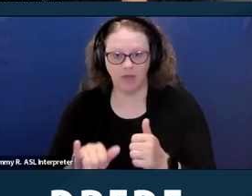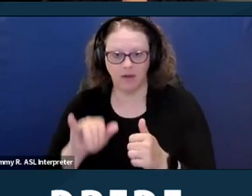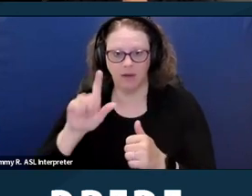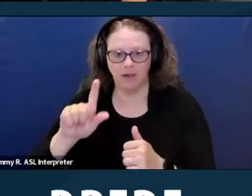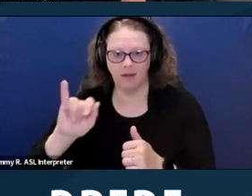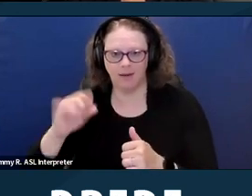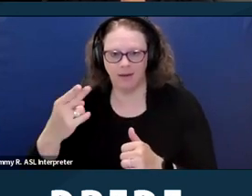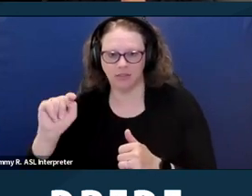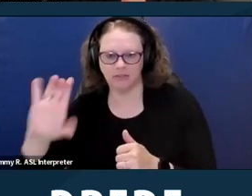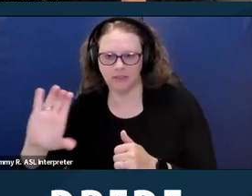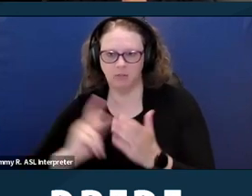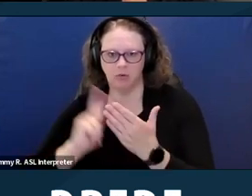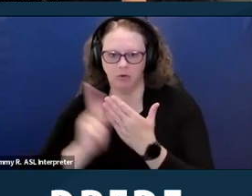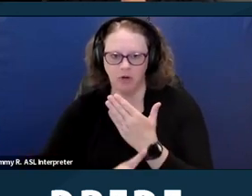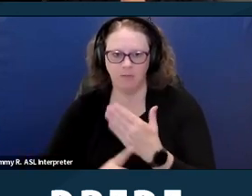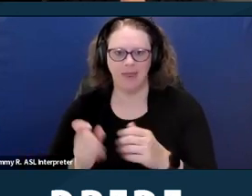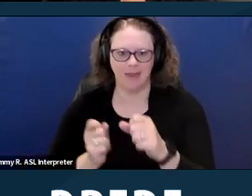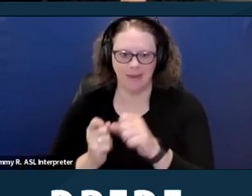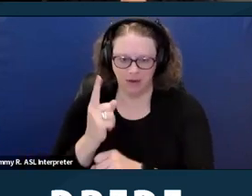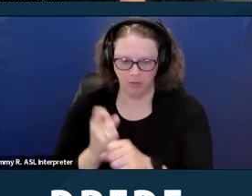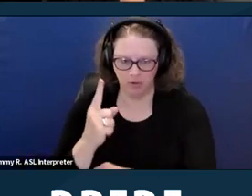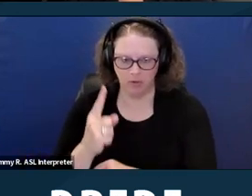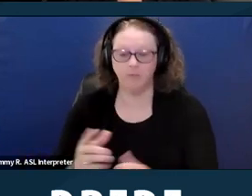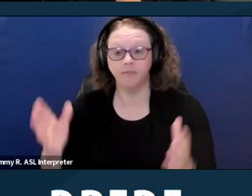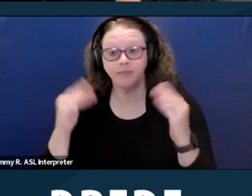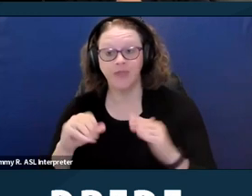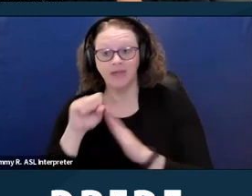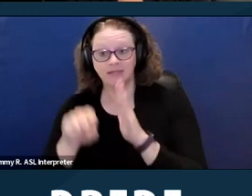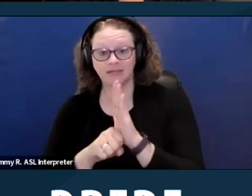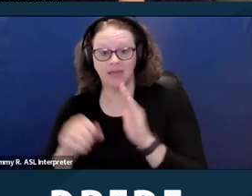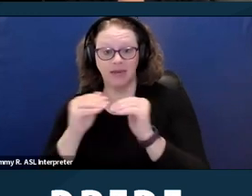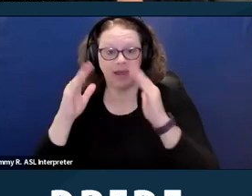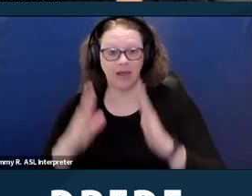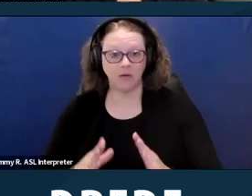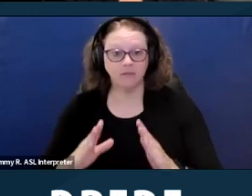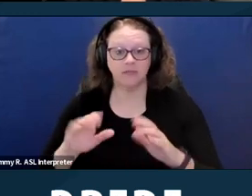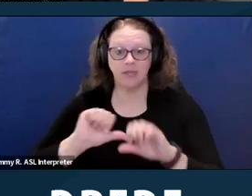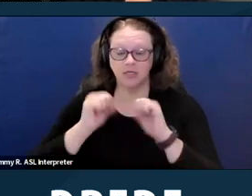And state housing agencies are responsible for monitoring owner compliance with this requirement.